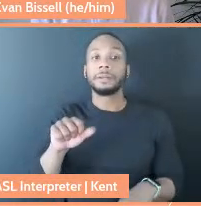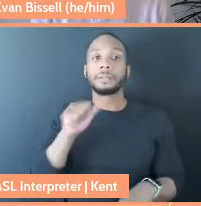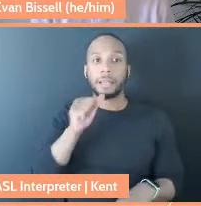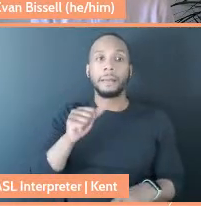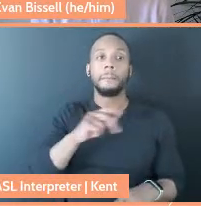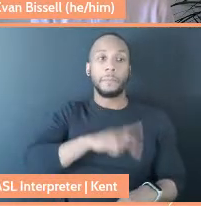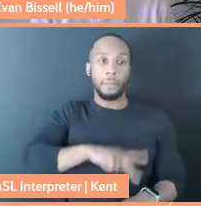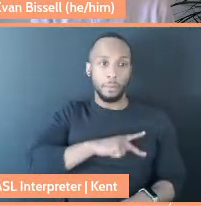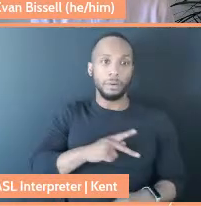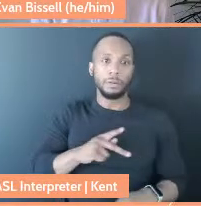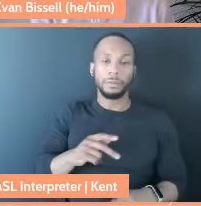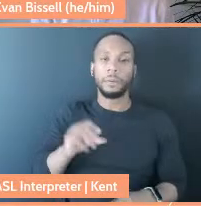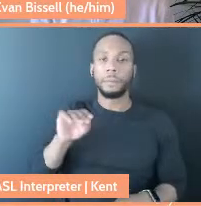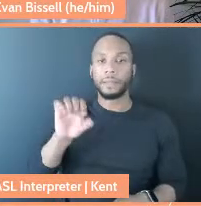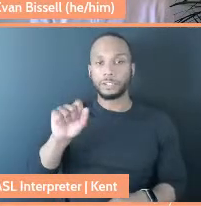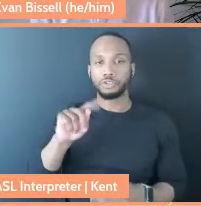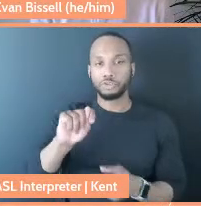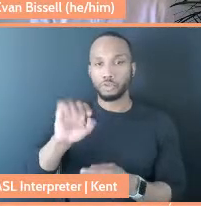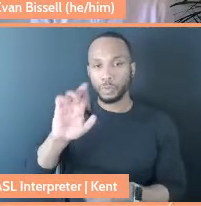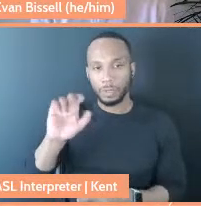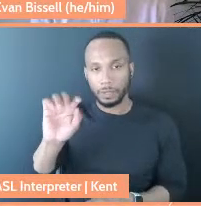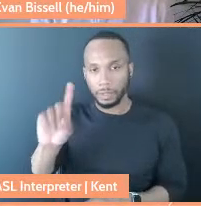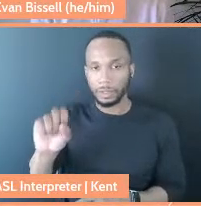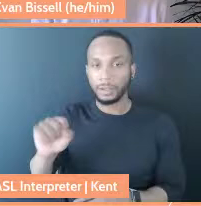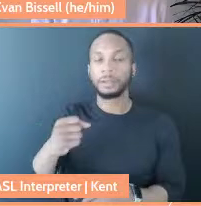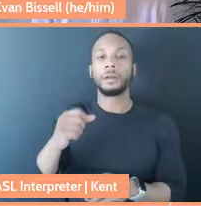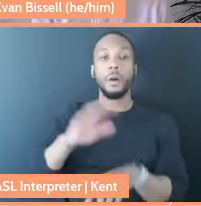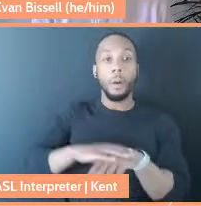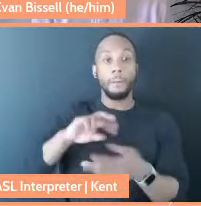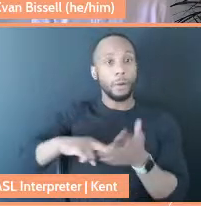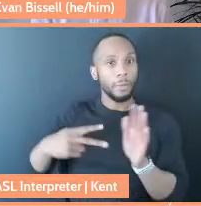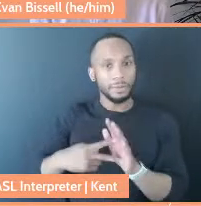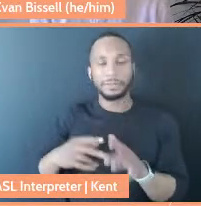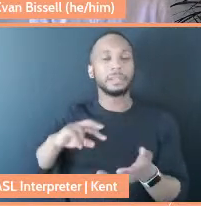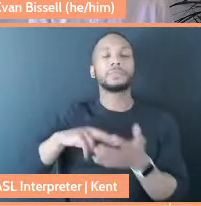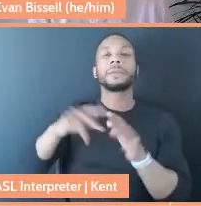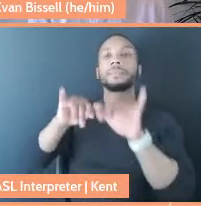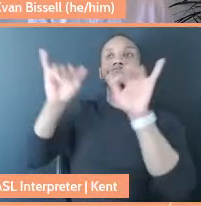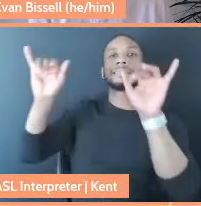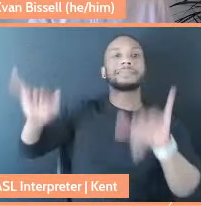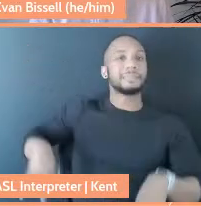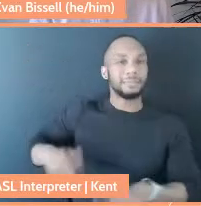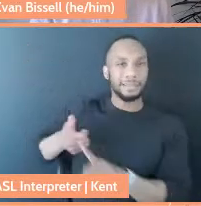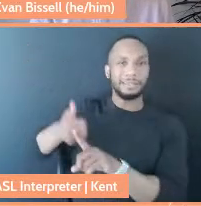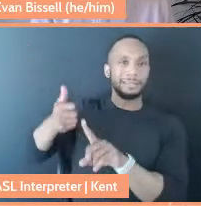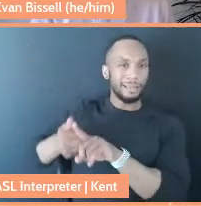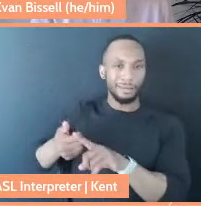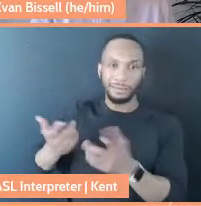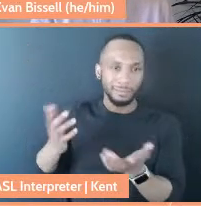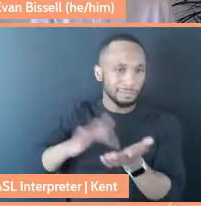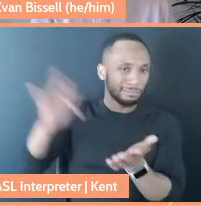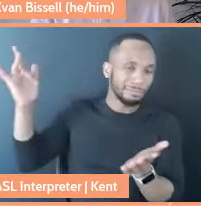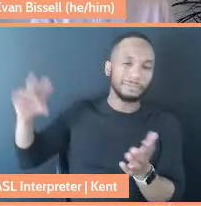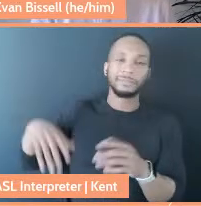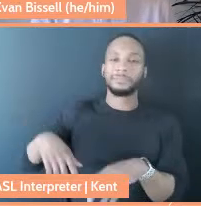it's people systematically being mistreated, being invisibilized, being dehumanized, being othered.